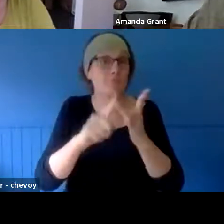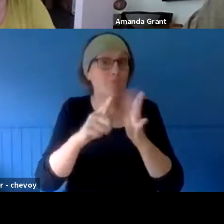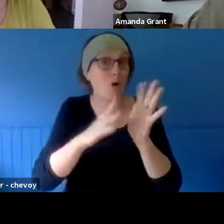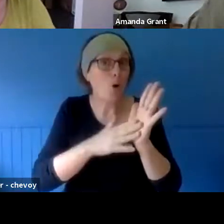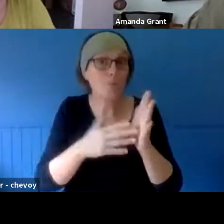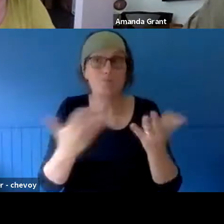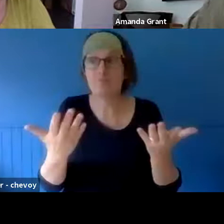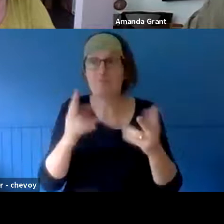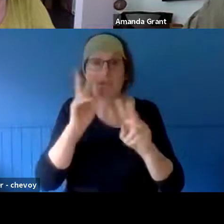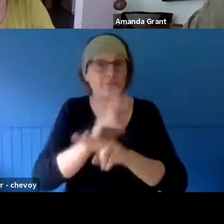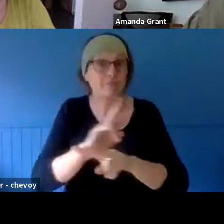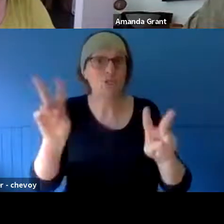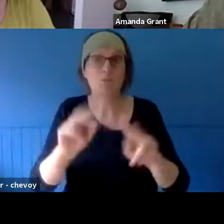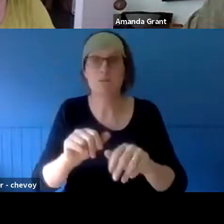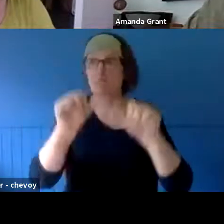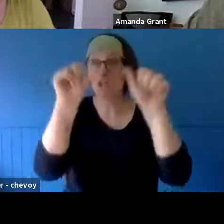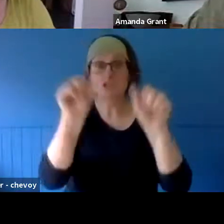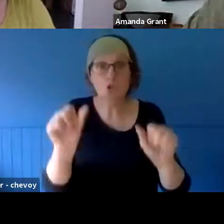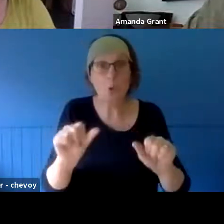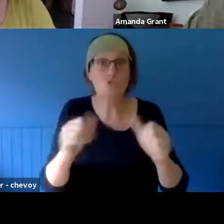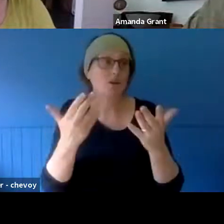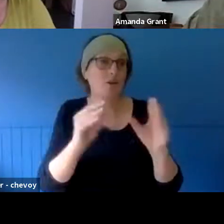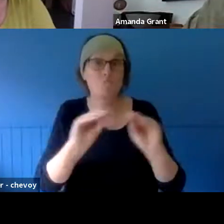whatever - it's something that you can then reflect on and go, "Oh,